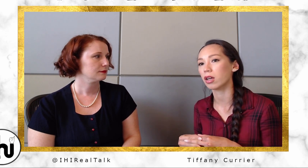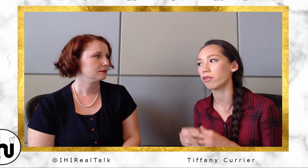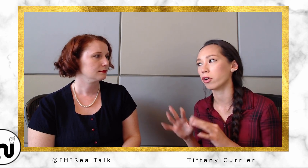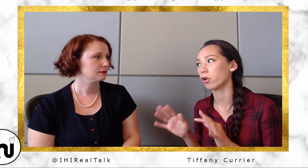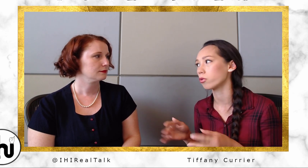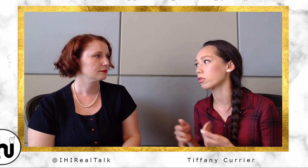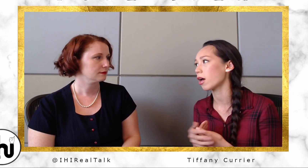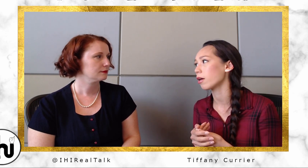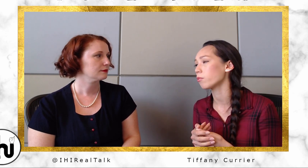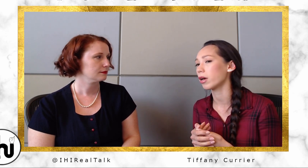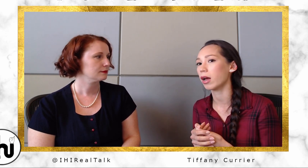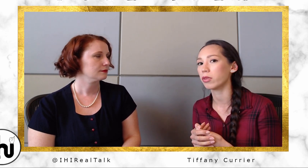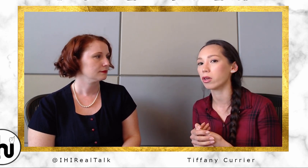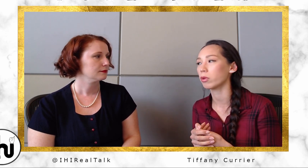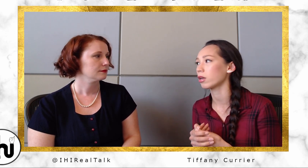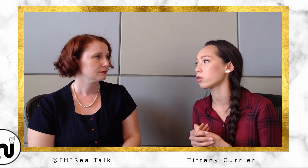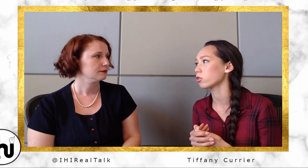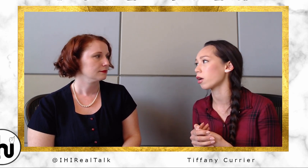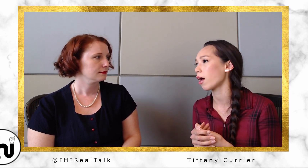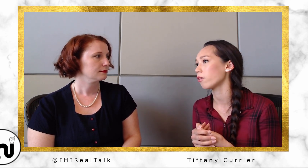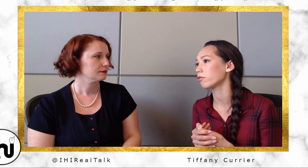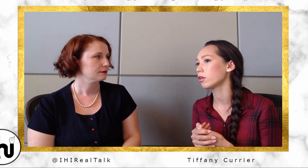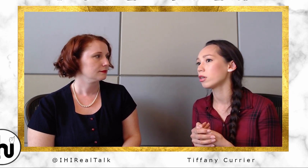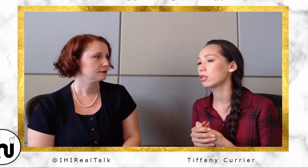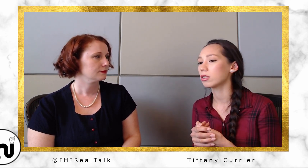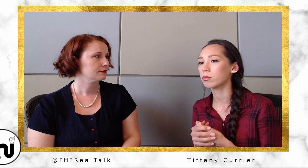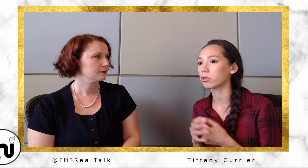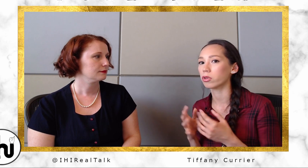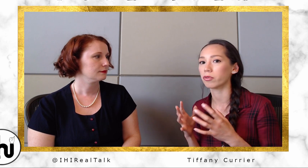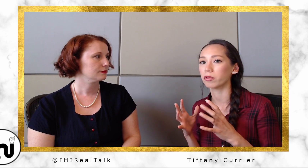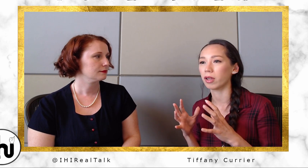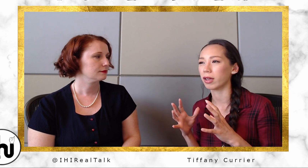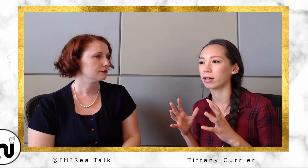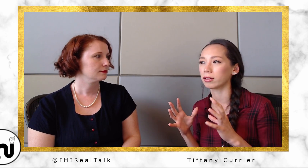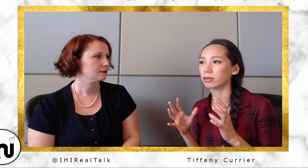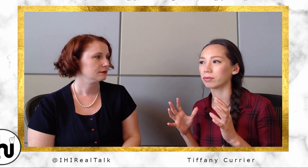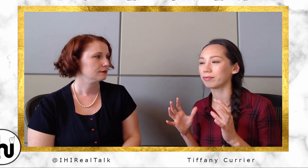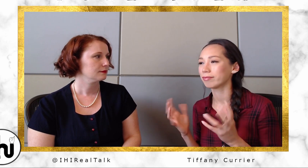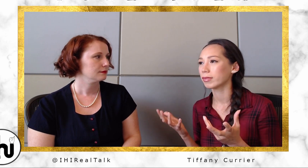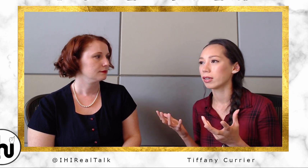on our own time, but I think it'd be nicer to have some sort of like